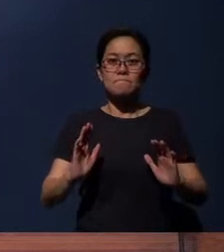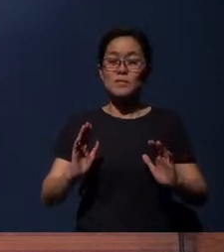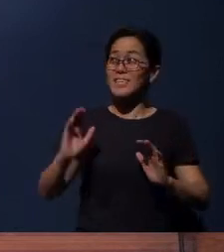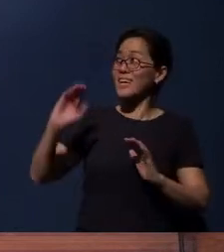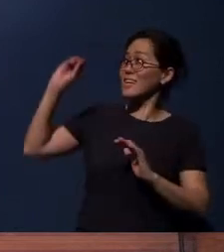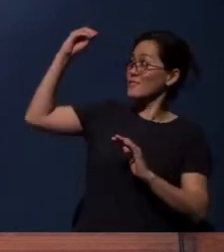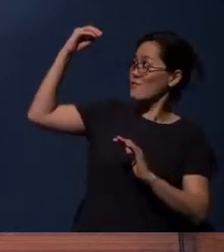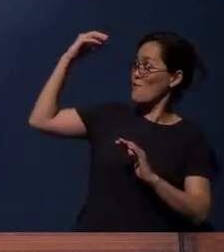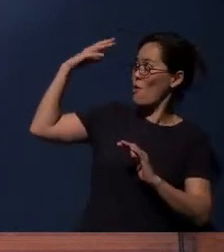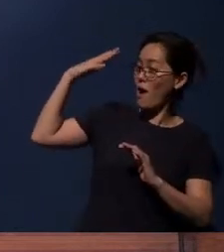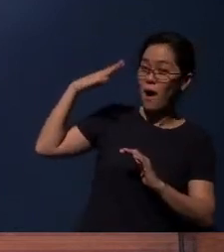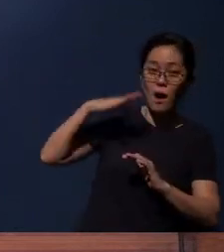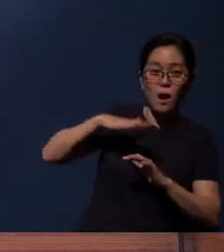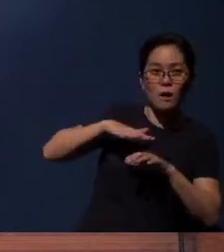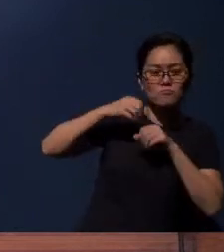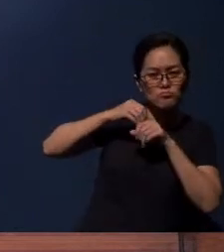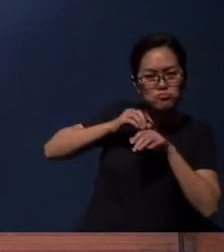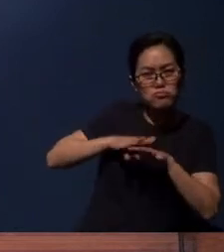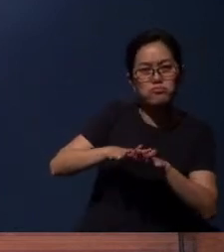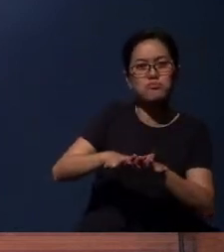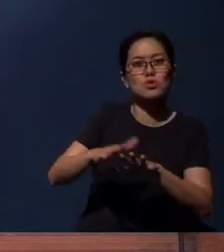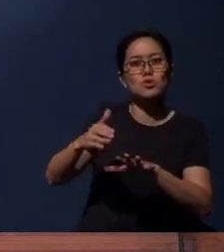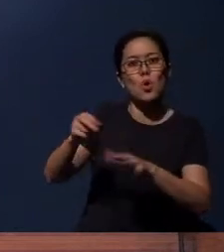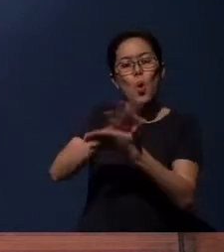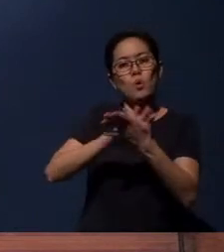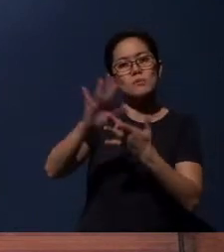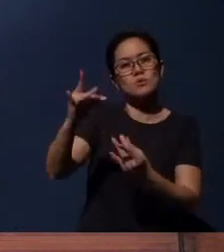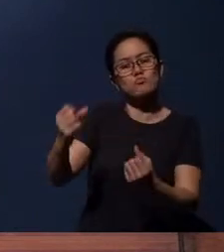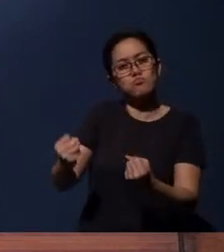under the guidance, under the empowering of the Holy Spirit